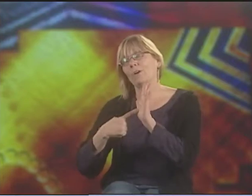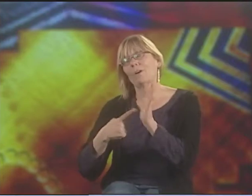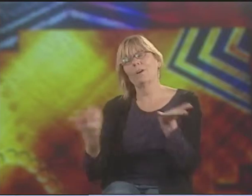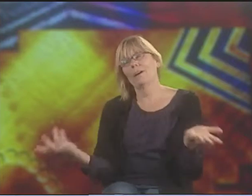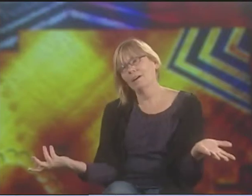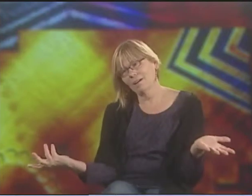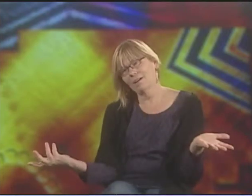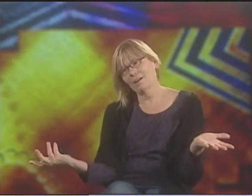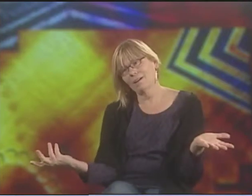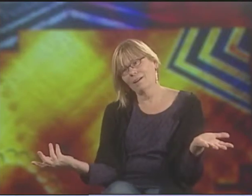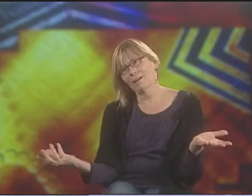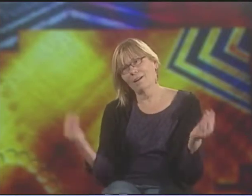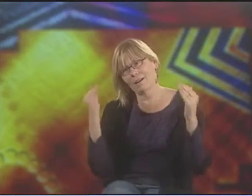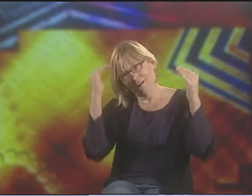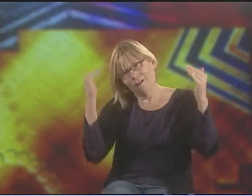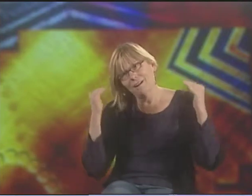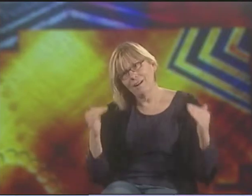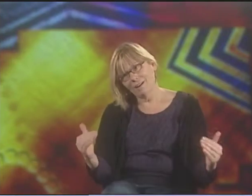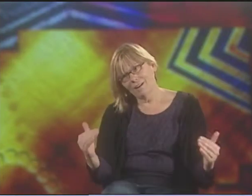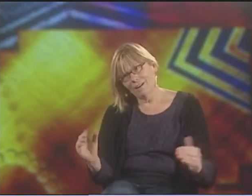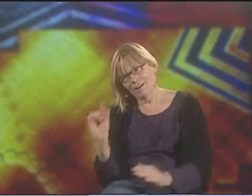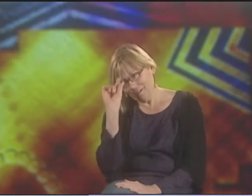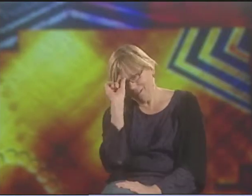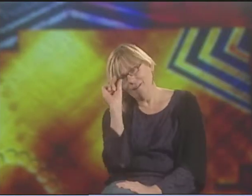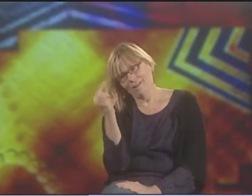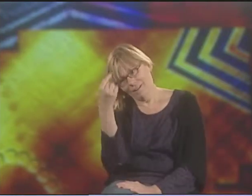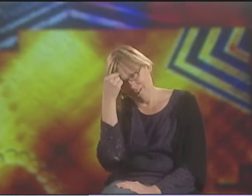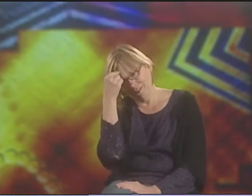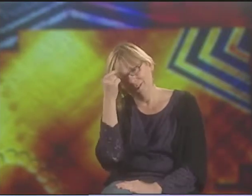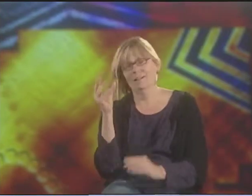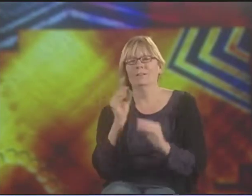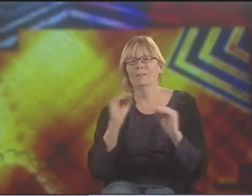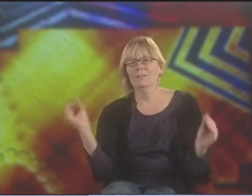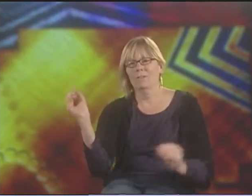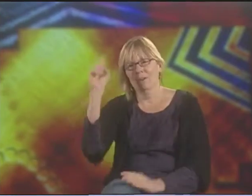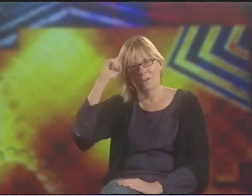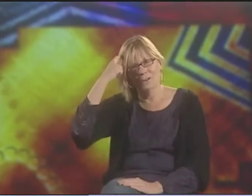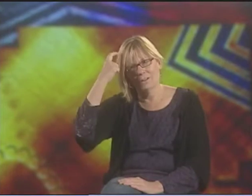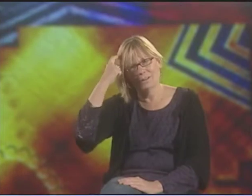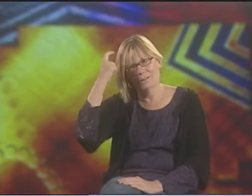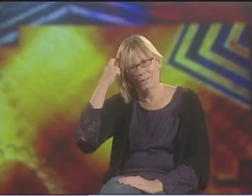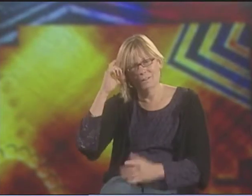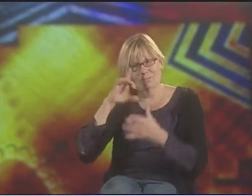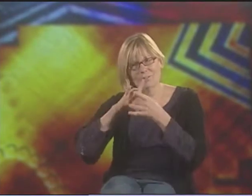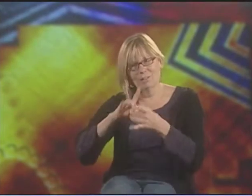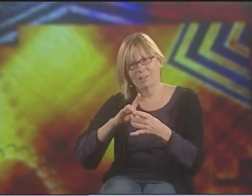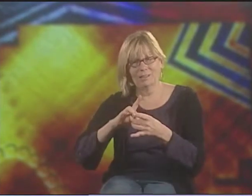BULLSHIT, WHATEVER, PUTTING THAT IN THE POEM. SOMETIMES YOU SEE THAT BECAUSE YOU WANT TO SHOW THAT THIS IS CRAZY,